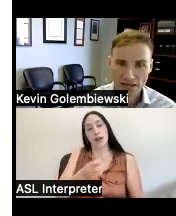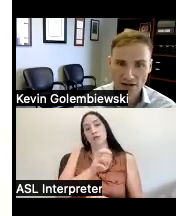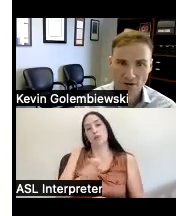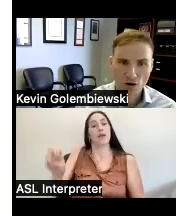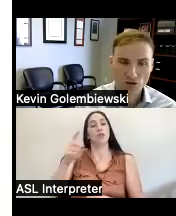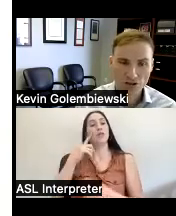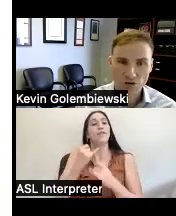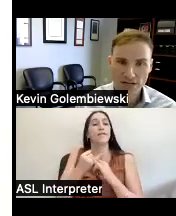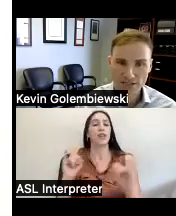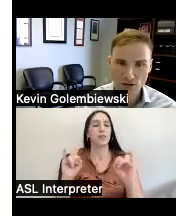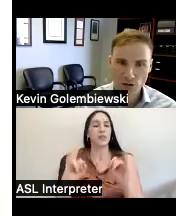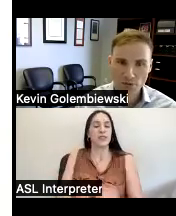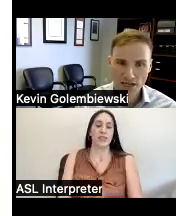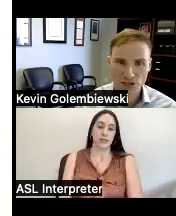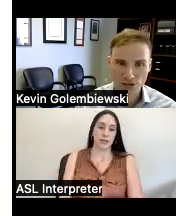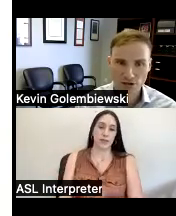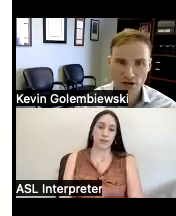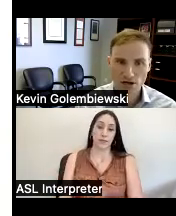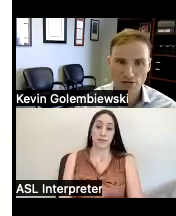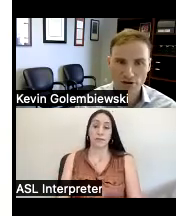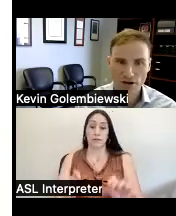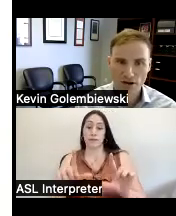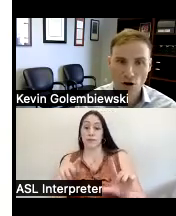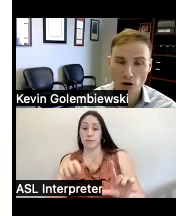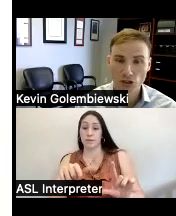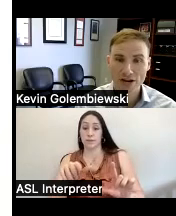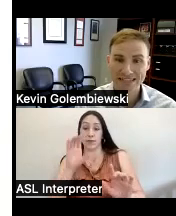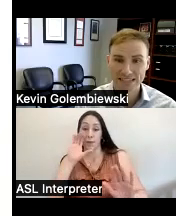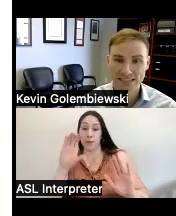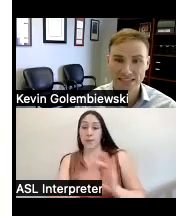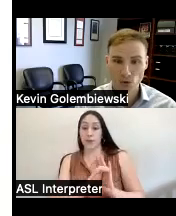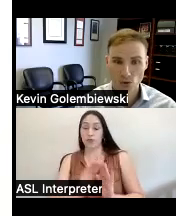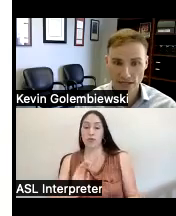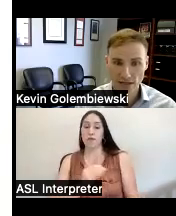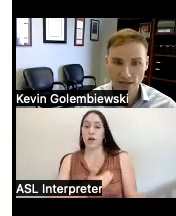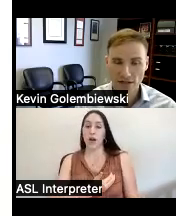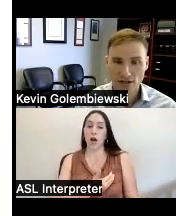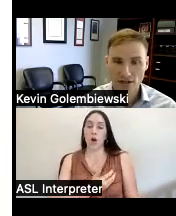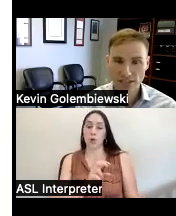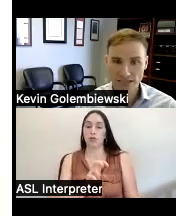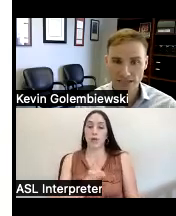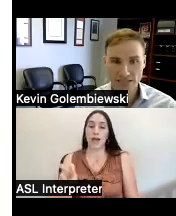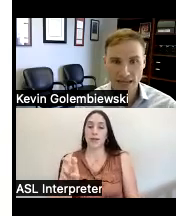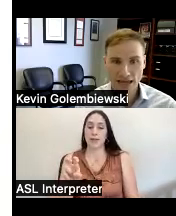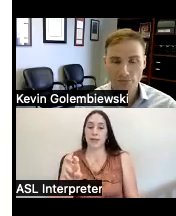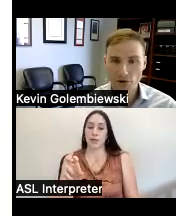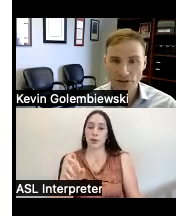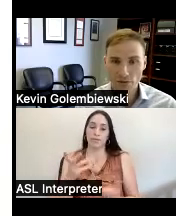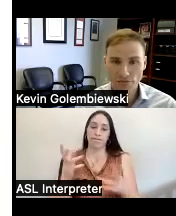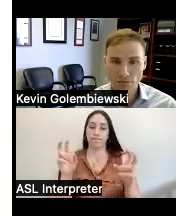um and on the screen is also a picture of our transition toolkit which is a book that we've